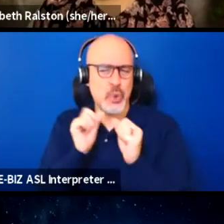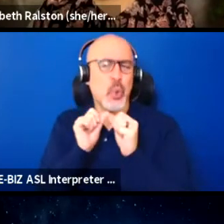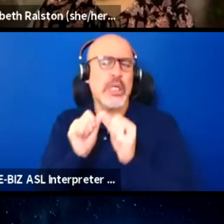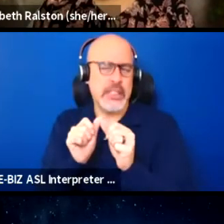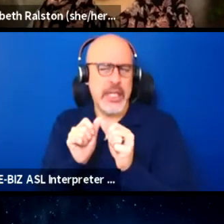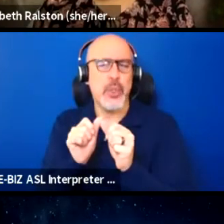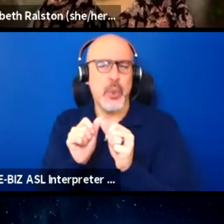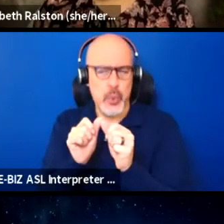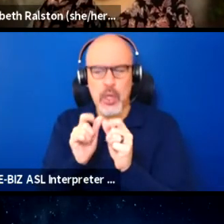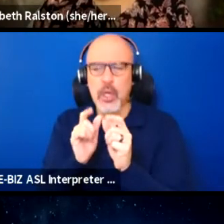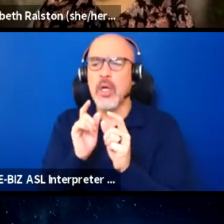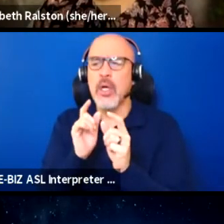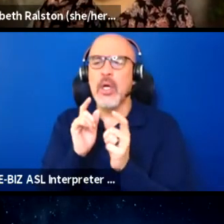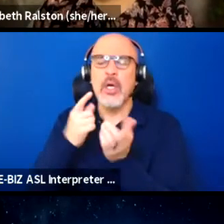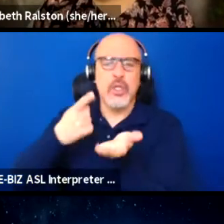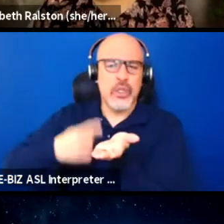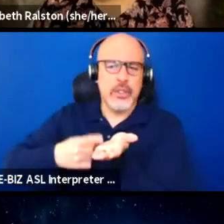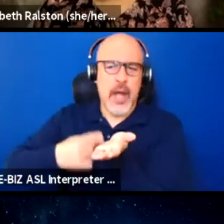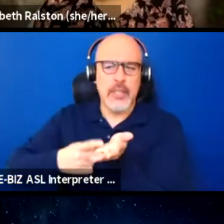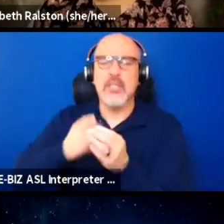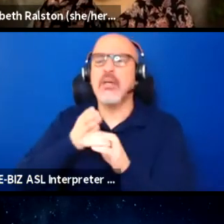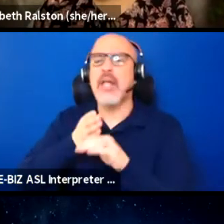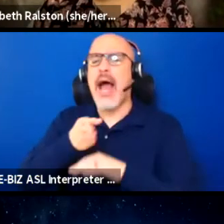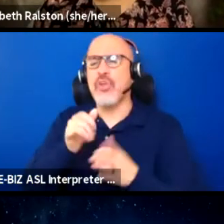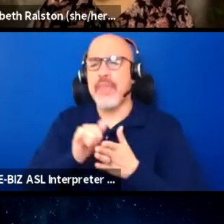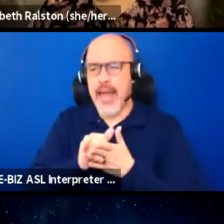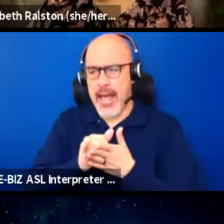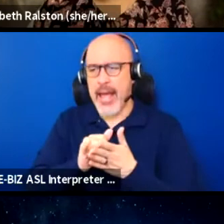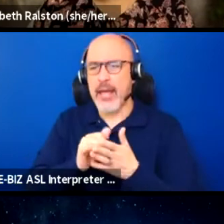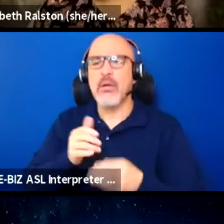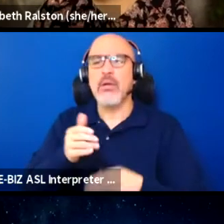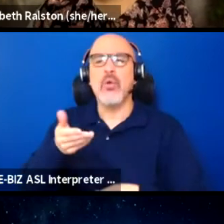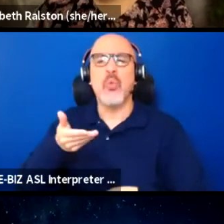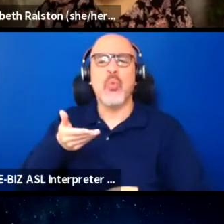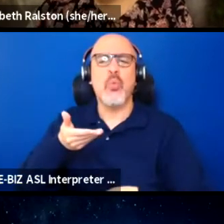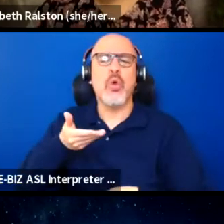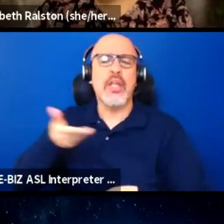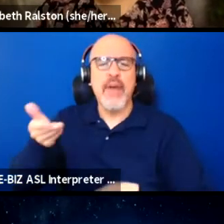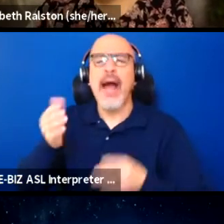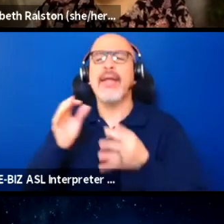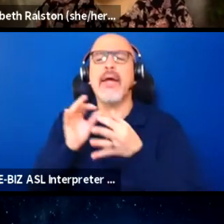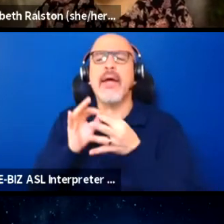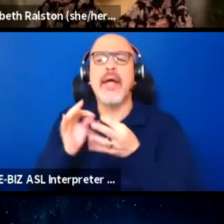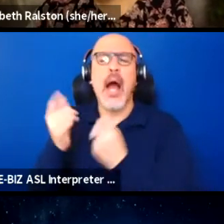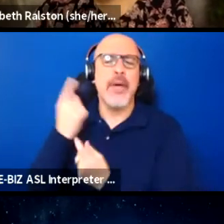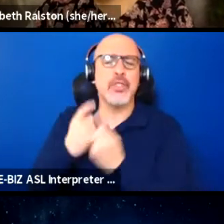and then after that, we'll invite comments and questions from the audience and do a little switch over,